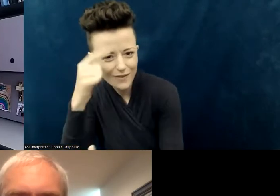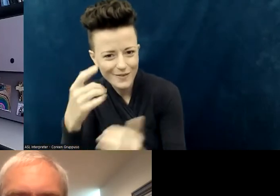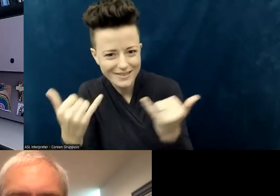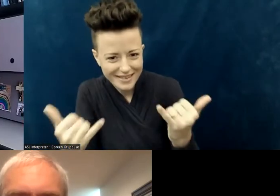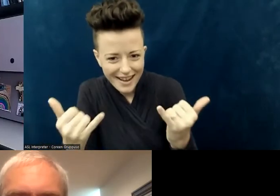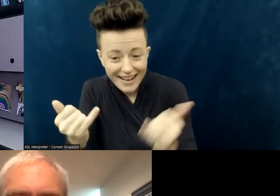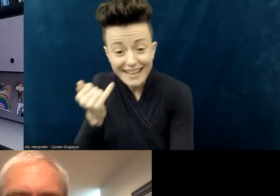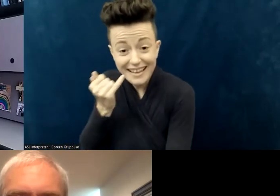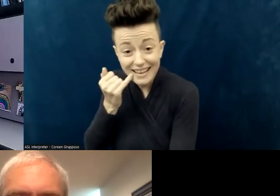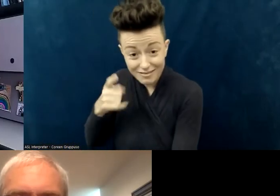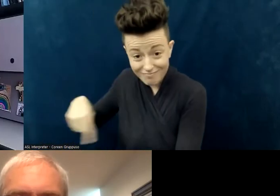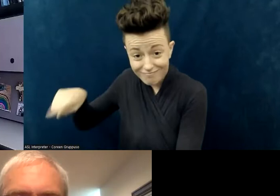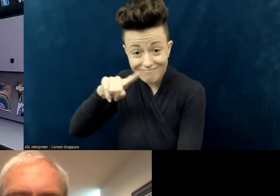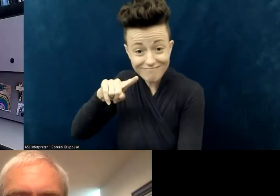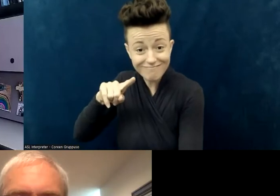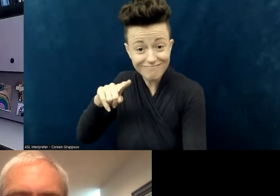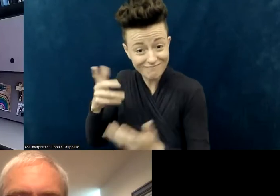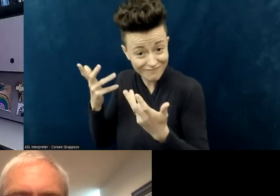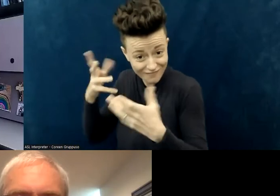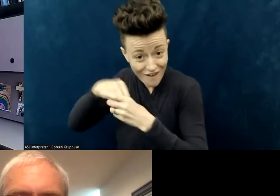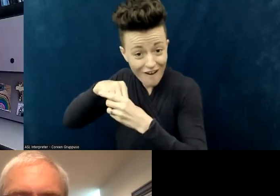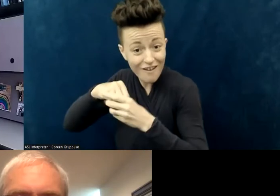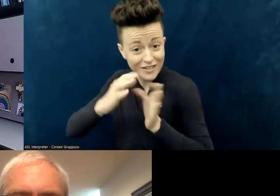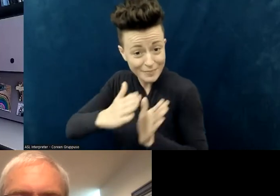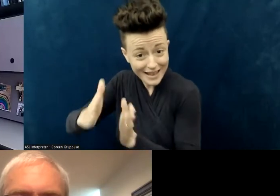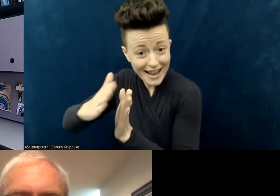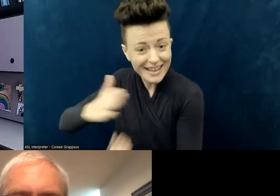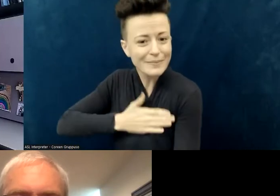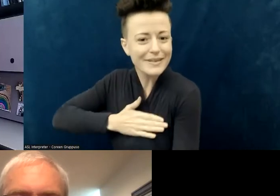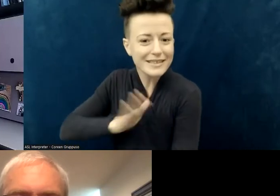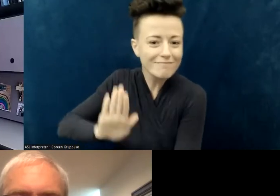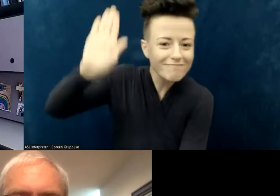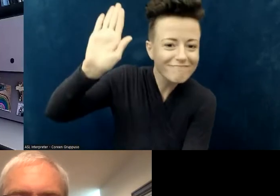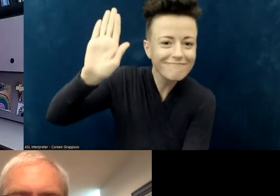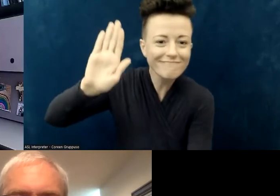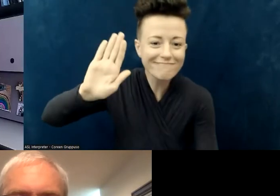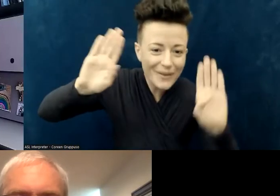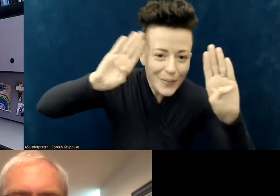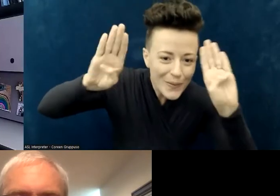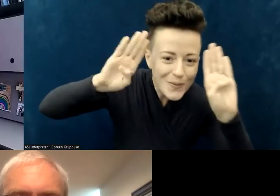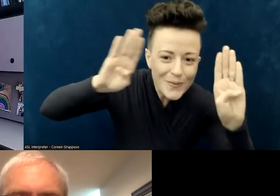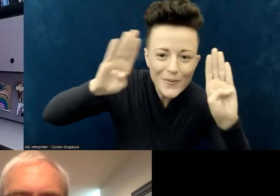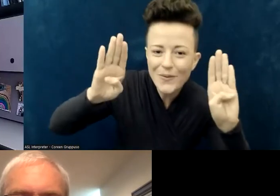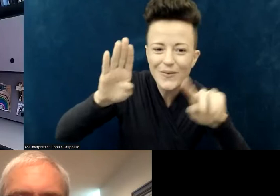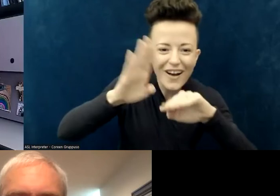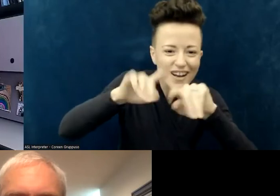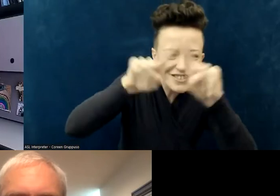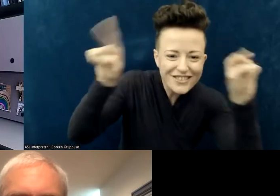if you would wave on your screen or unmute and say hello... that would be wonderful.